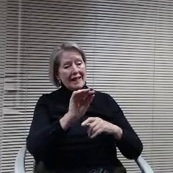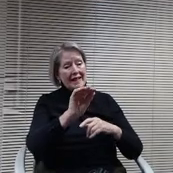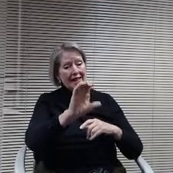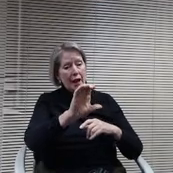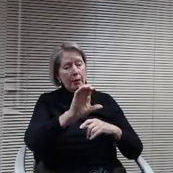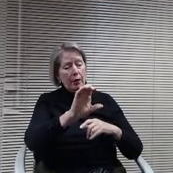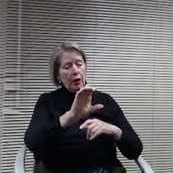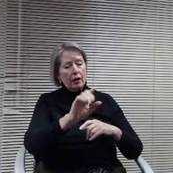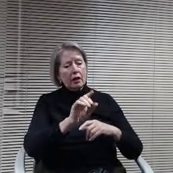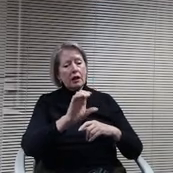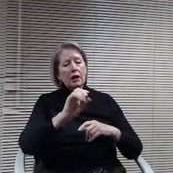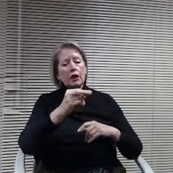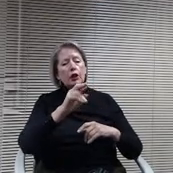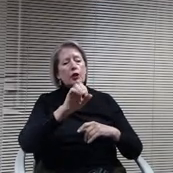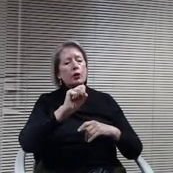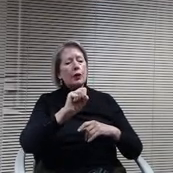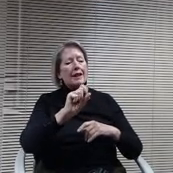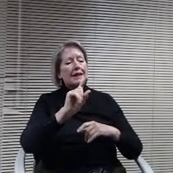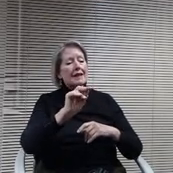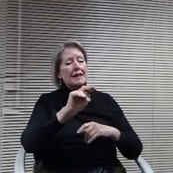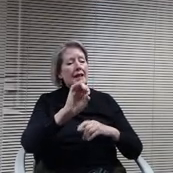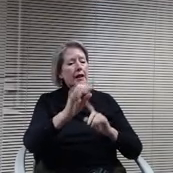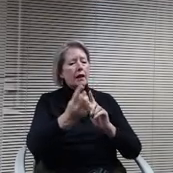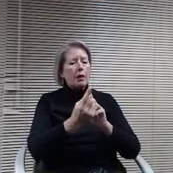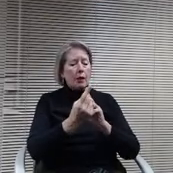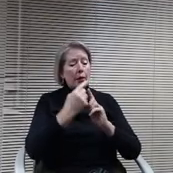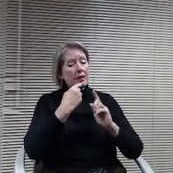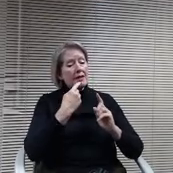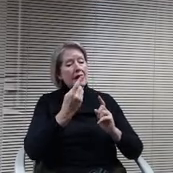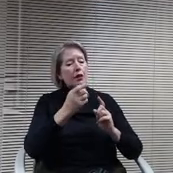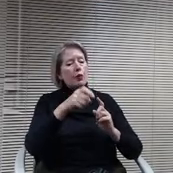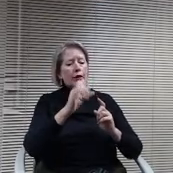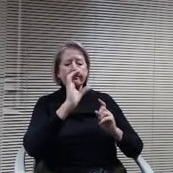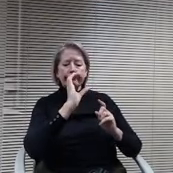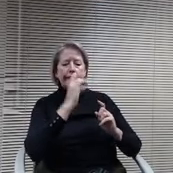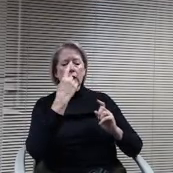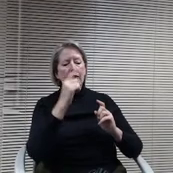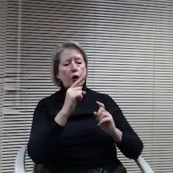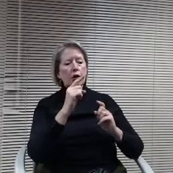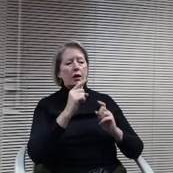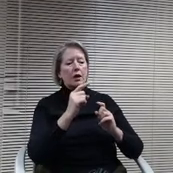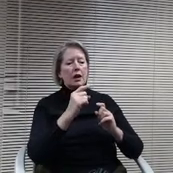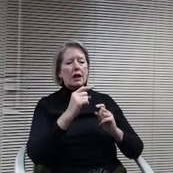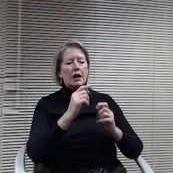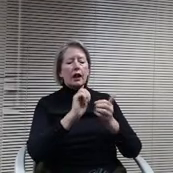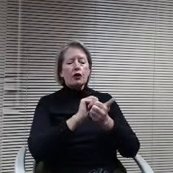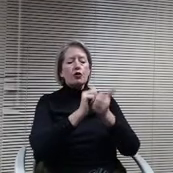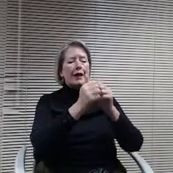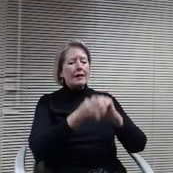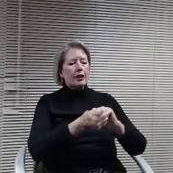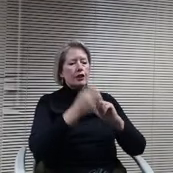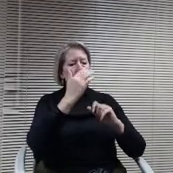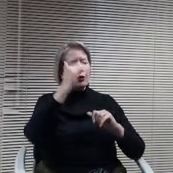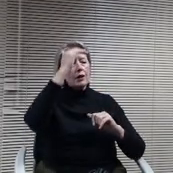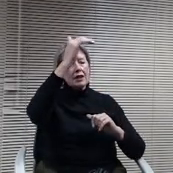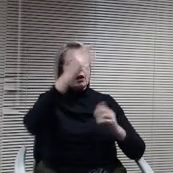with. Possibly maybe doing our own transition to adult program an I mentioned I said, well, this might be a good building.